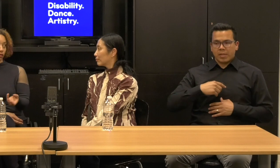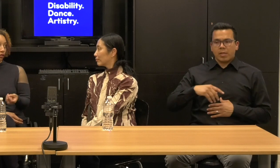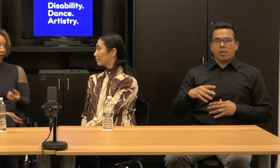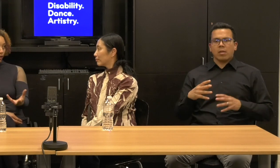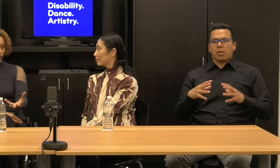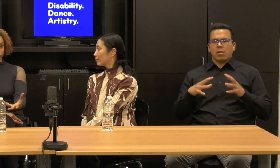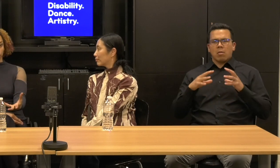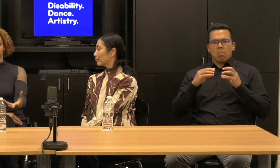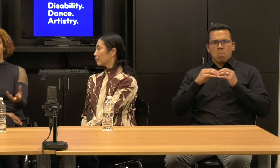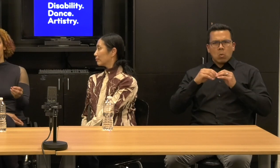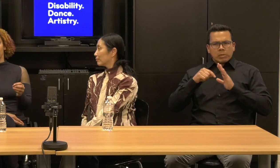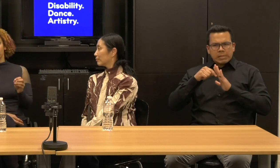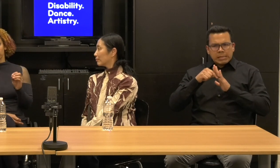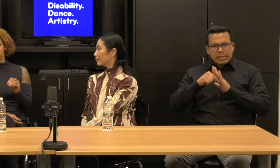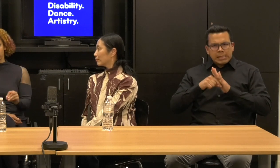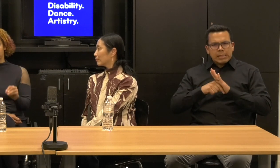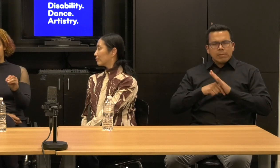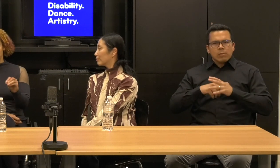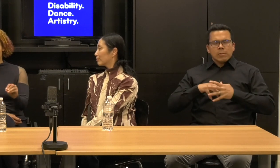and our phone like this.